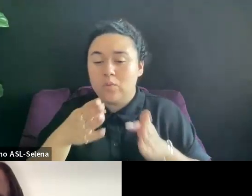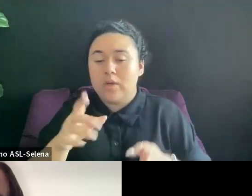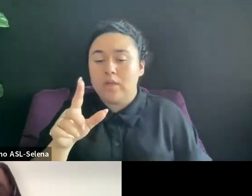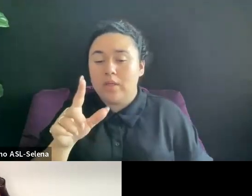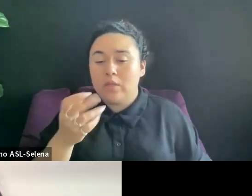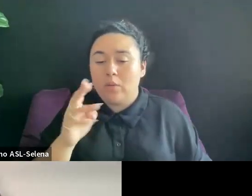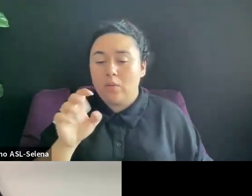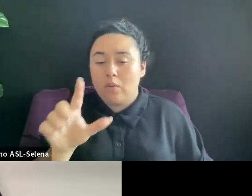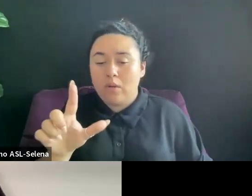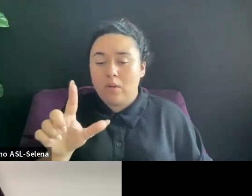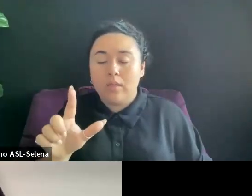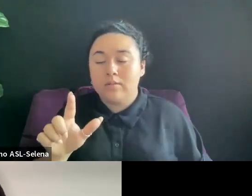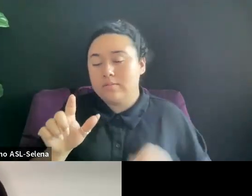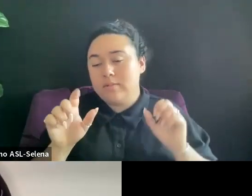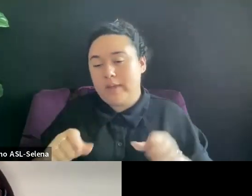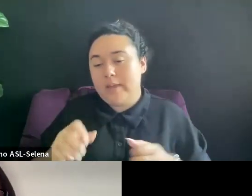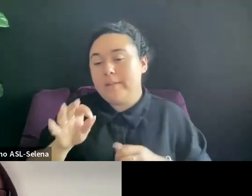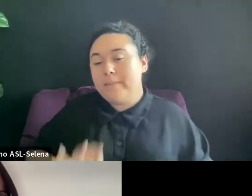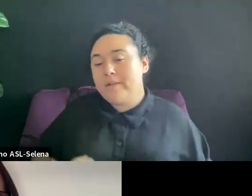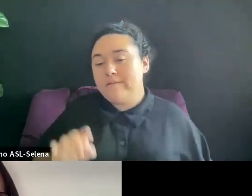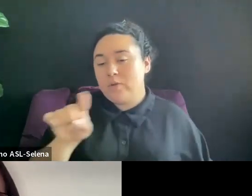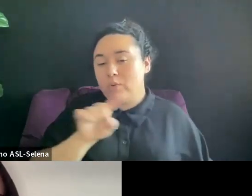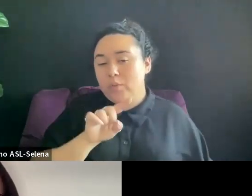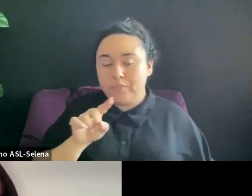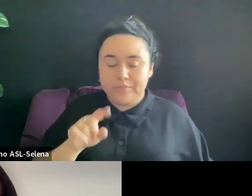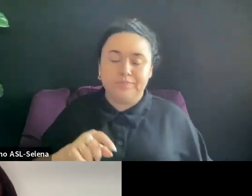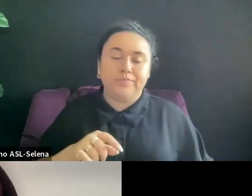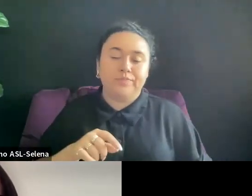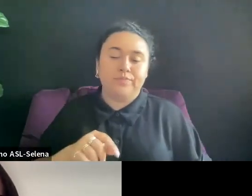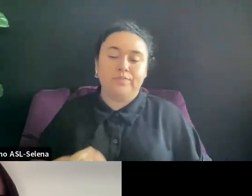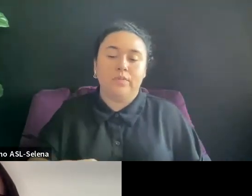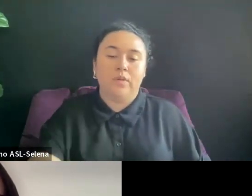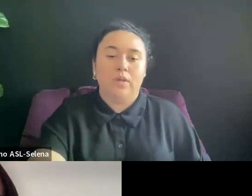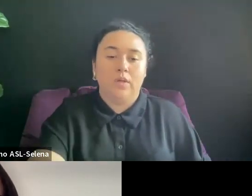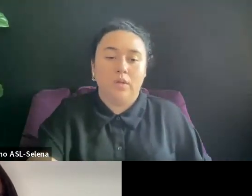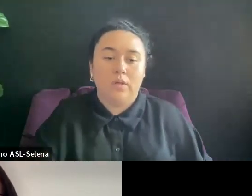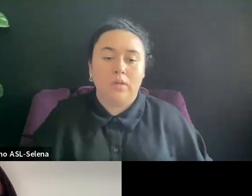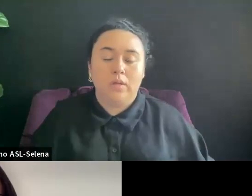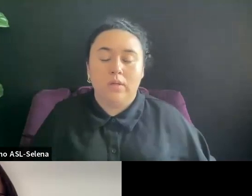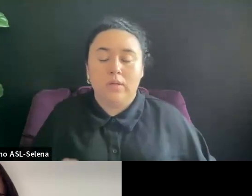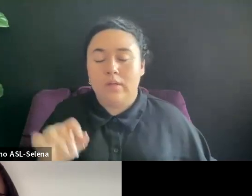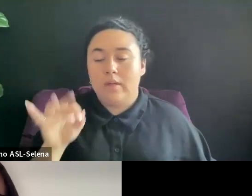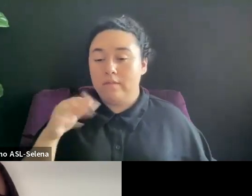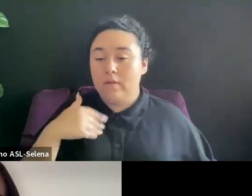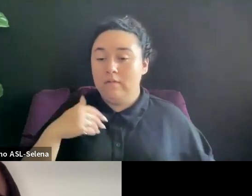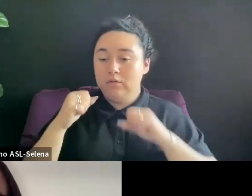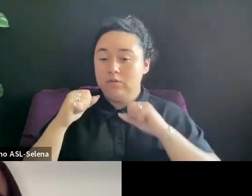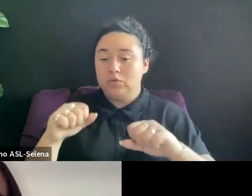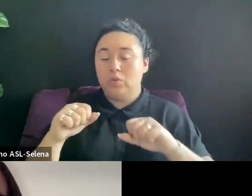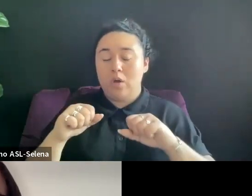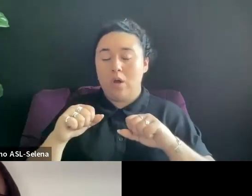IF YOU DO HAVE A STRONG PREMIER OR TRACK RECORD OF BRINGING PEOPLE TO YOUR SCREENINGS, DEFINITELY